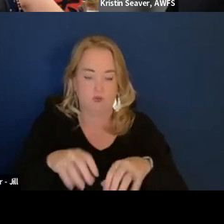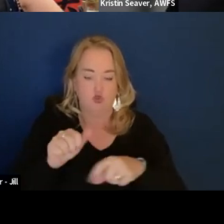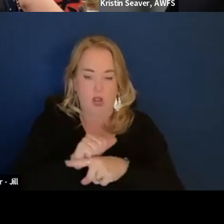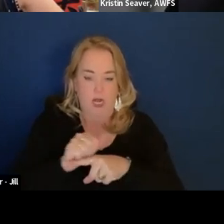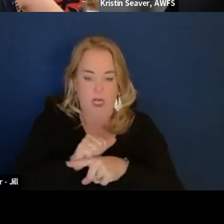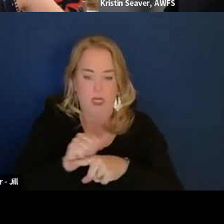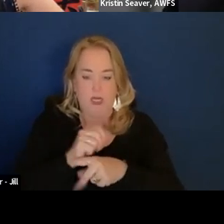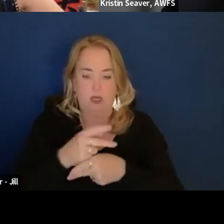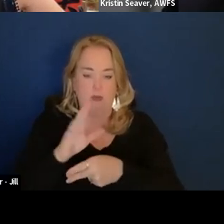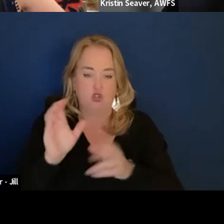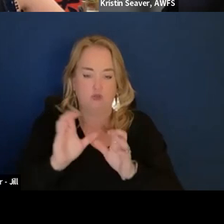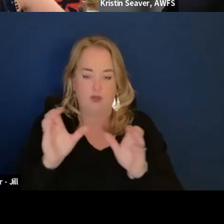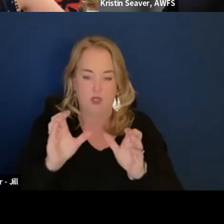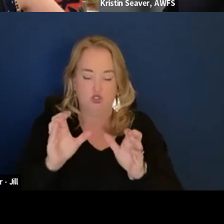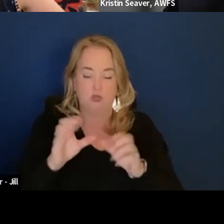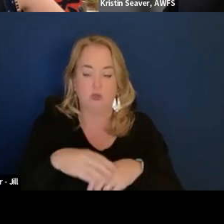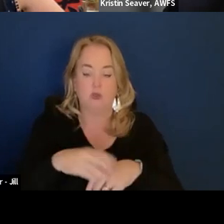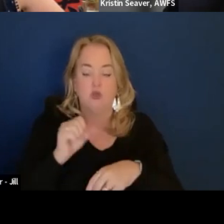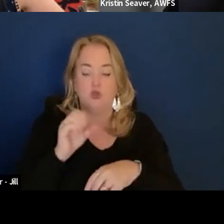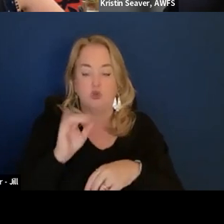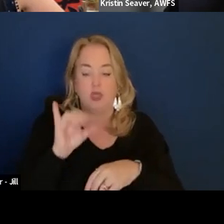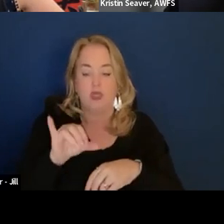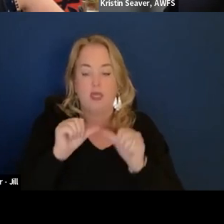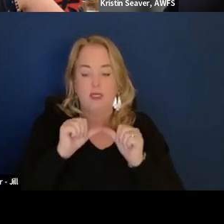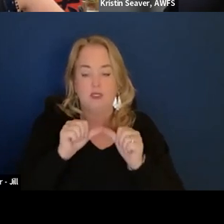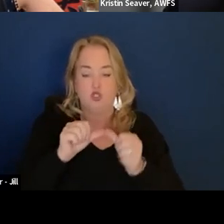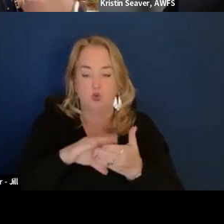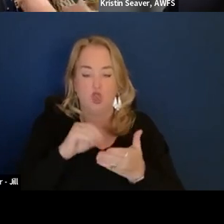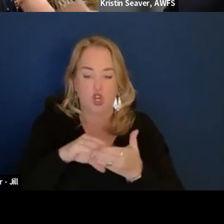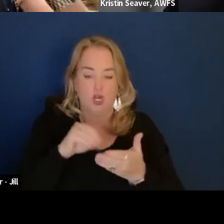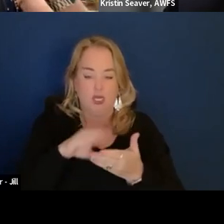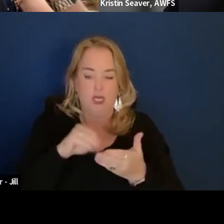Like getting into the continuous learning training things is like a lot of incidents.